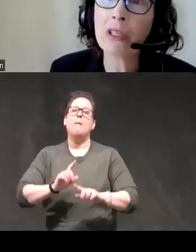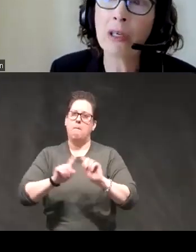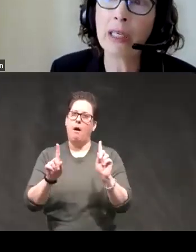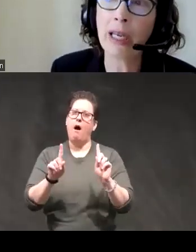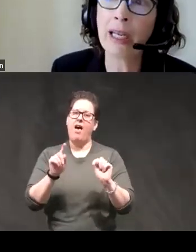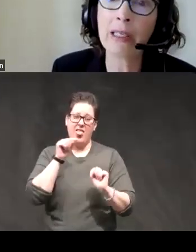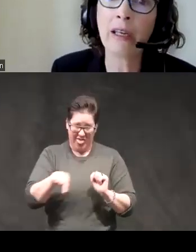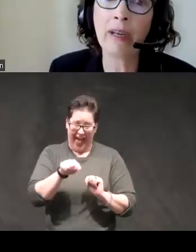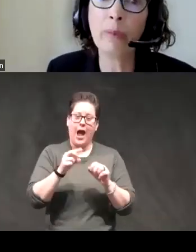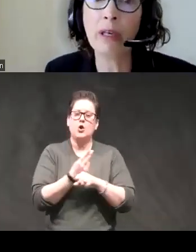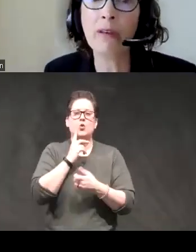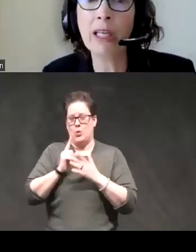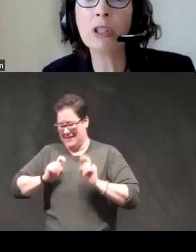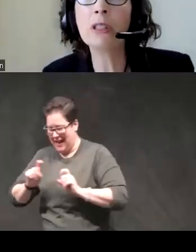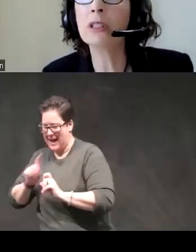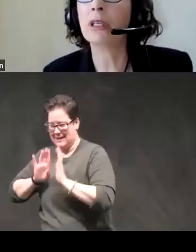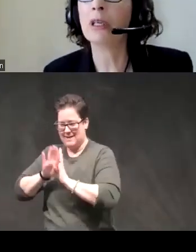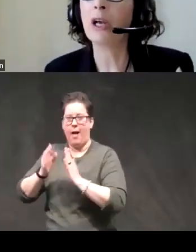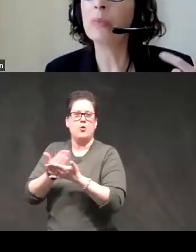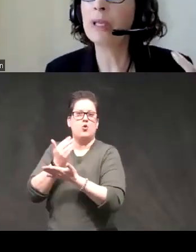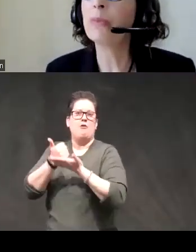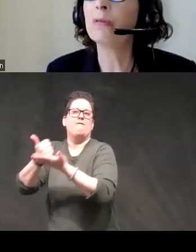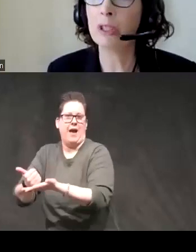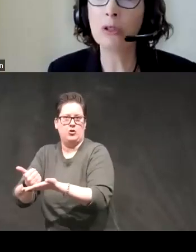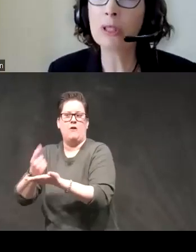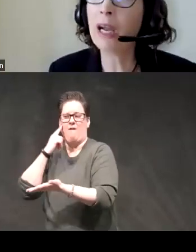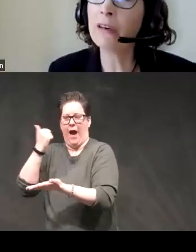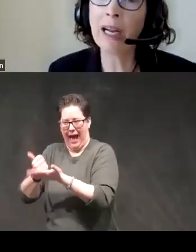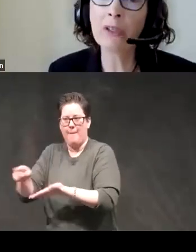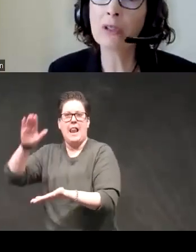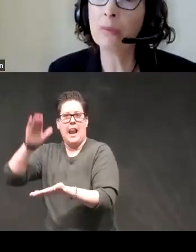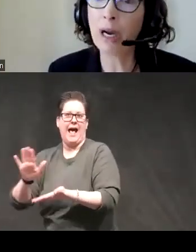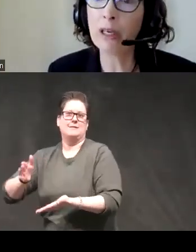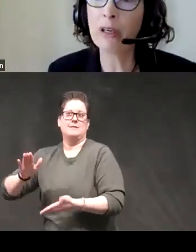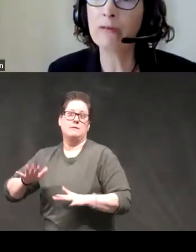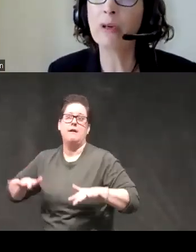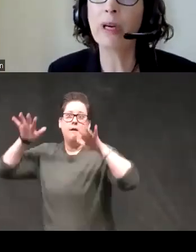to start to test and develop interventions to help people reduce high arousal monitor for